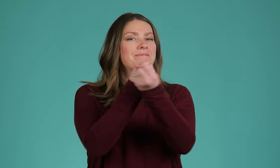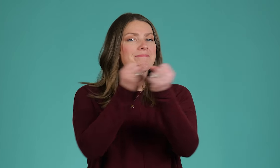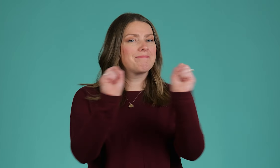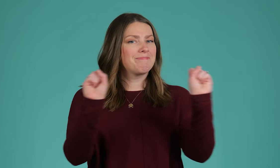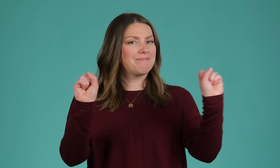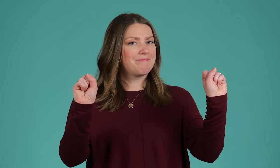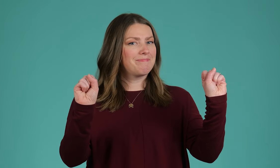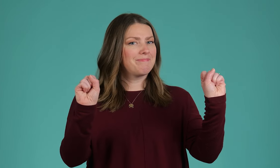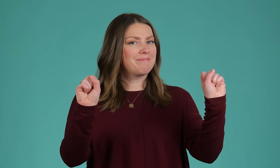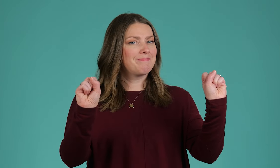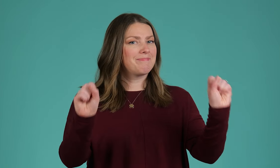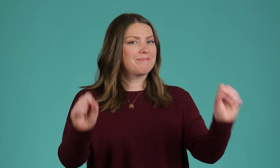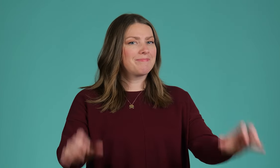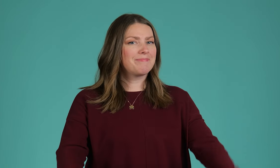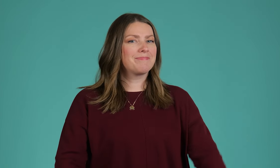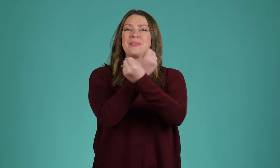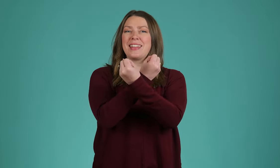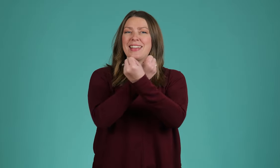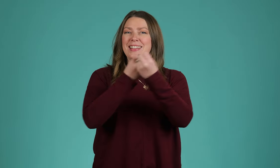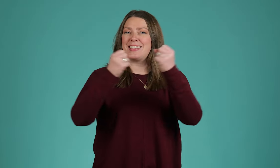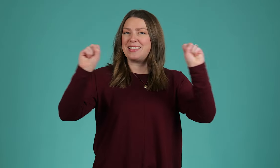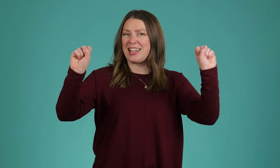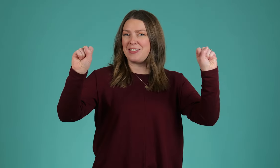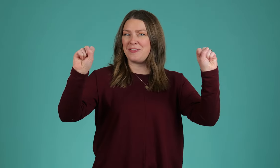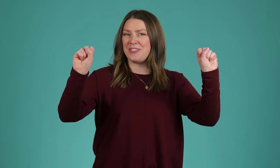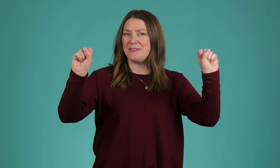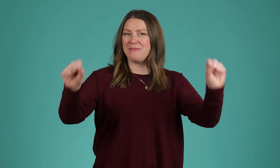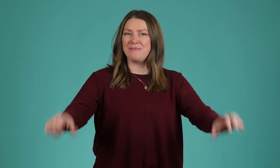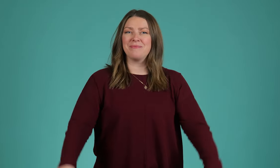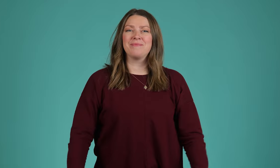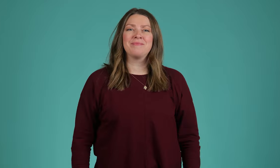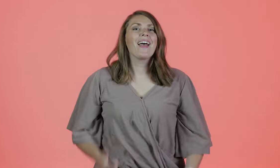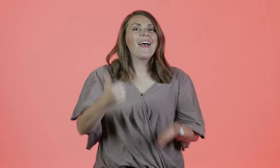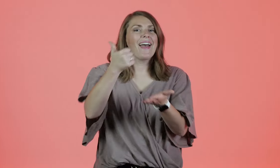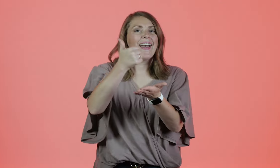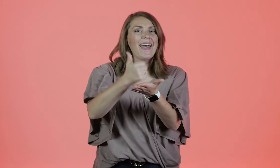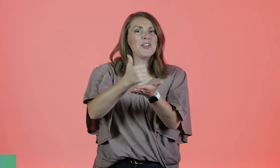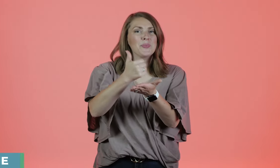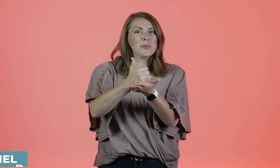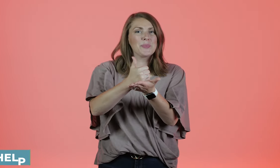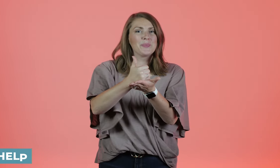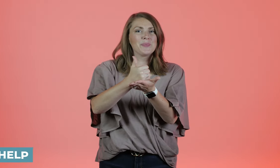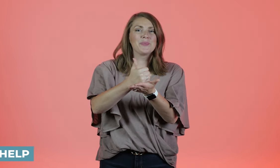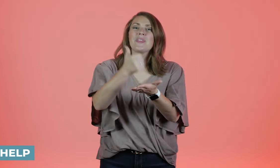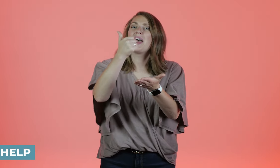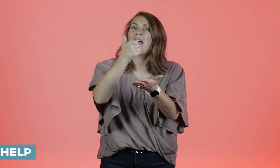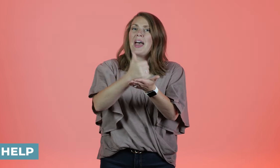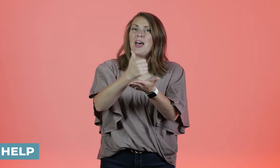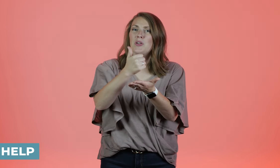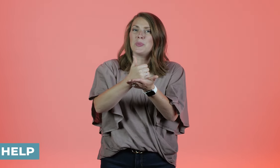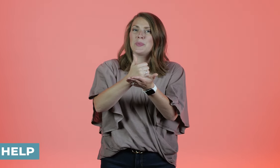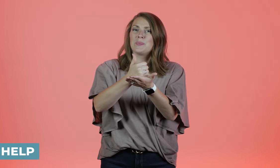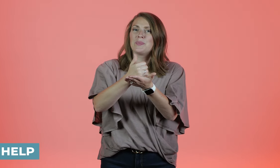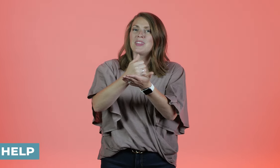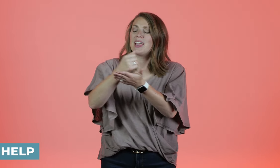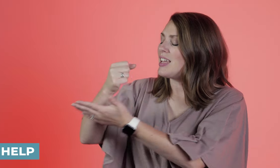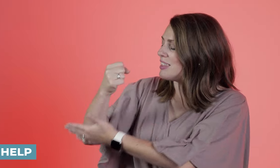twisting out. Safe. Help